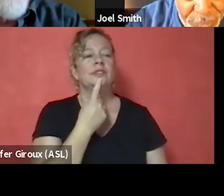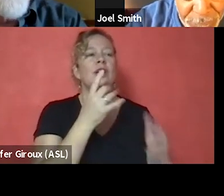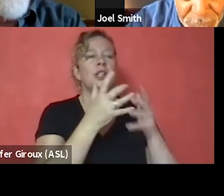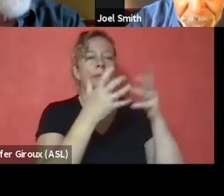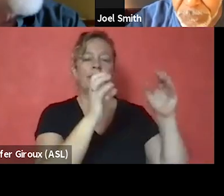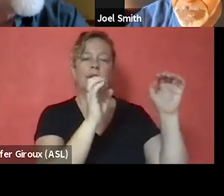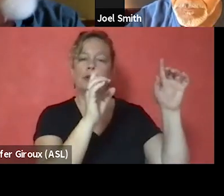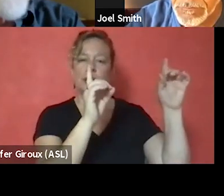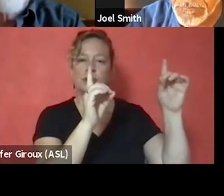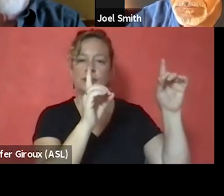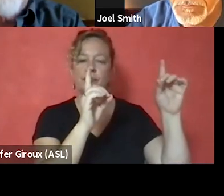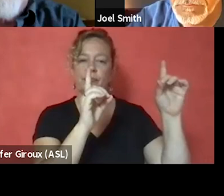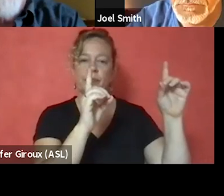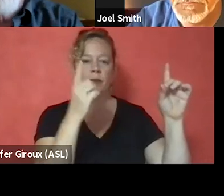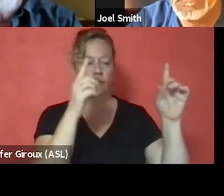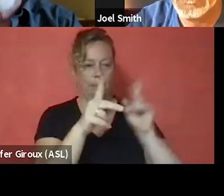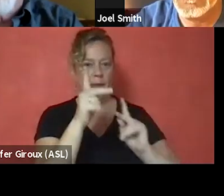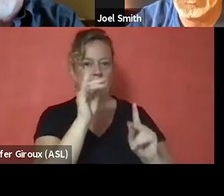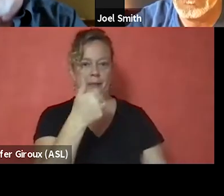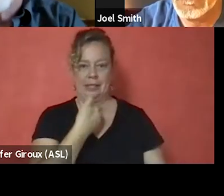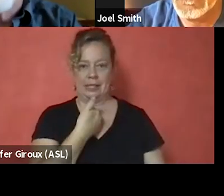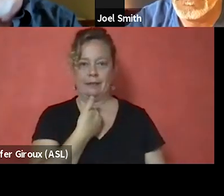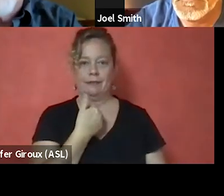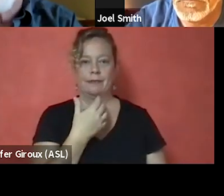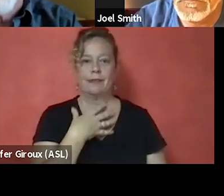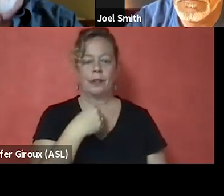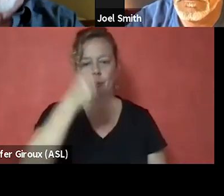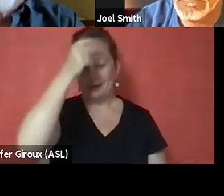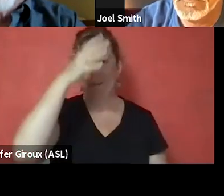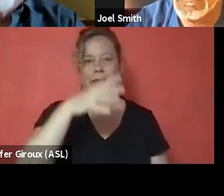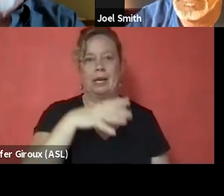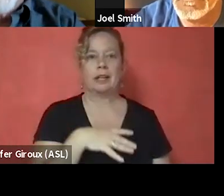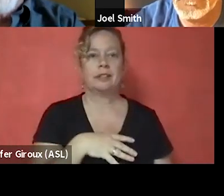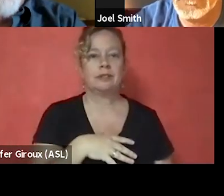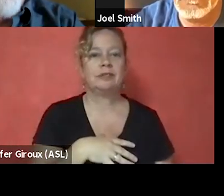of course, is for people like myself, a white male, who has lived